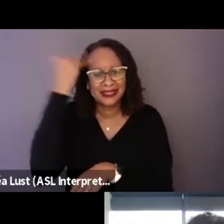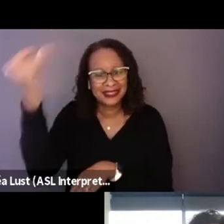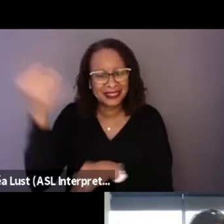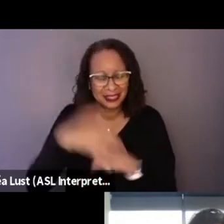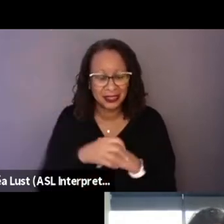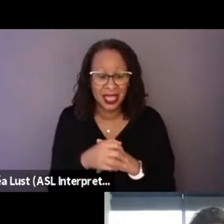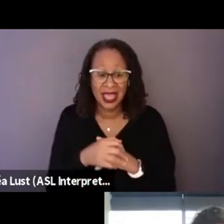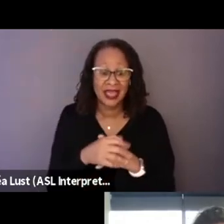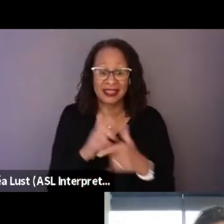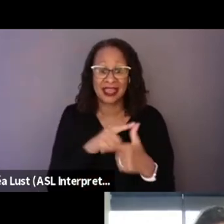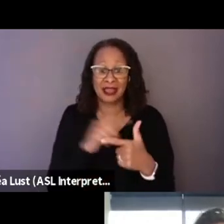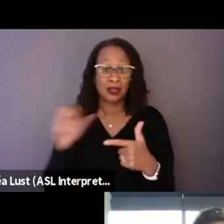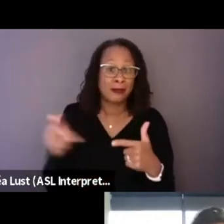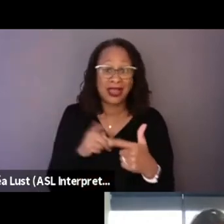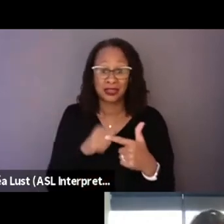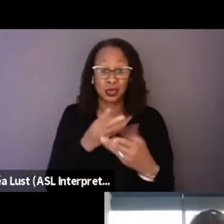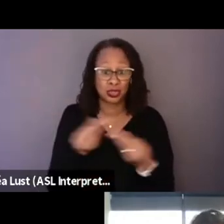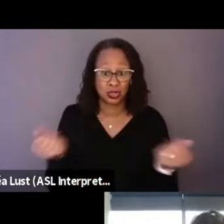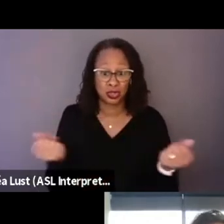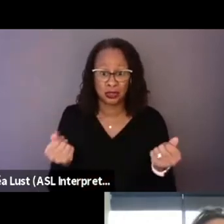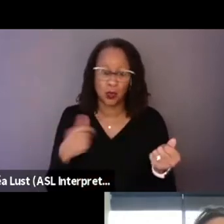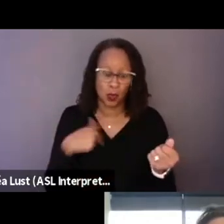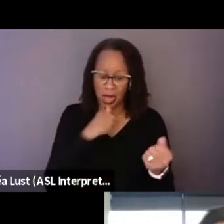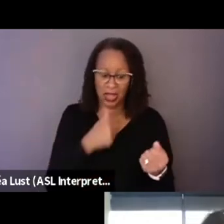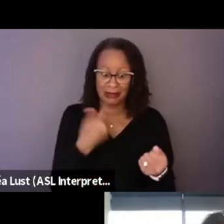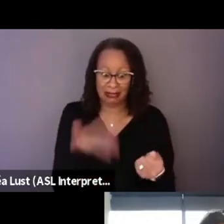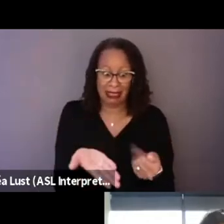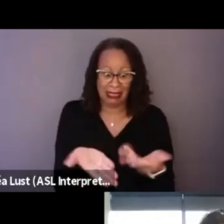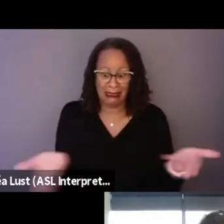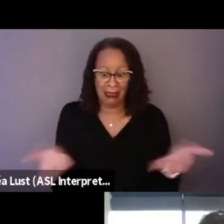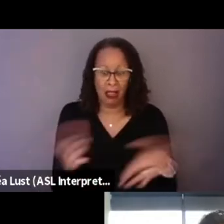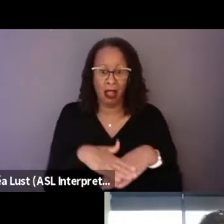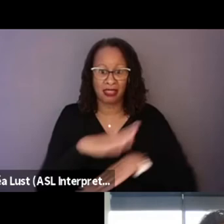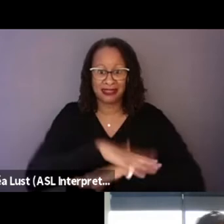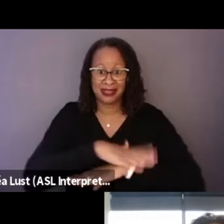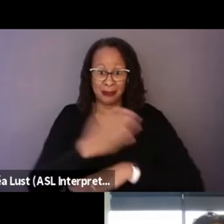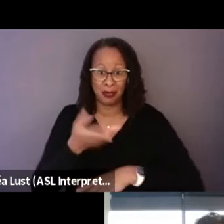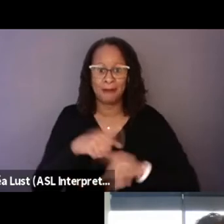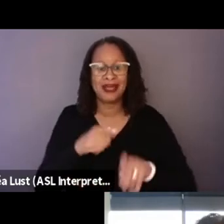that we're not going to put on the table, but they're there. Maybe we come up with a different conversation.